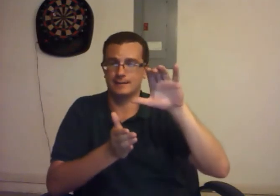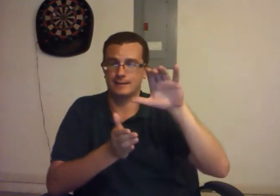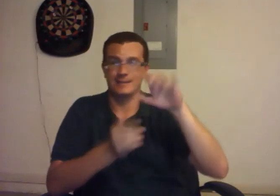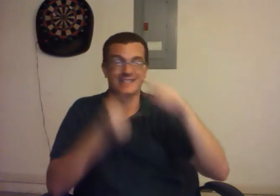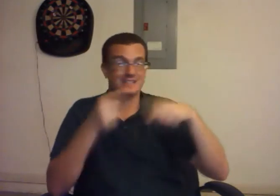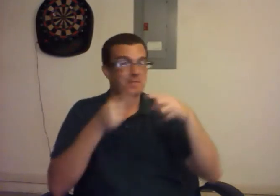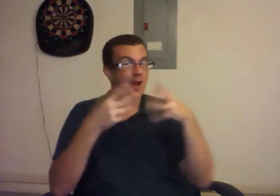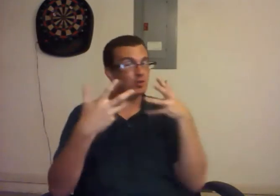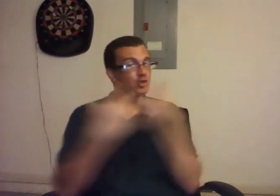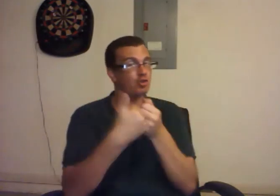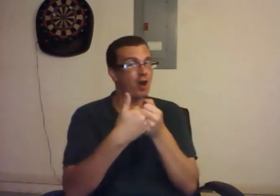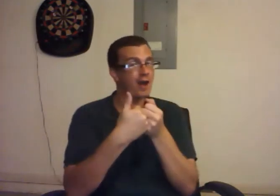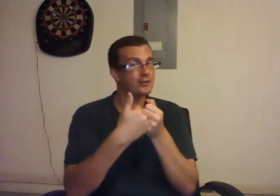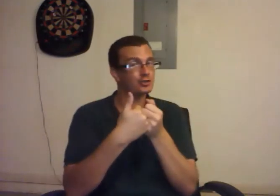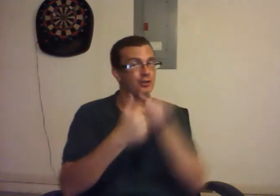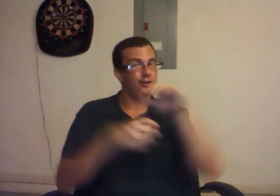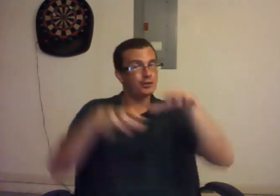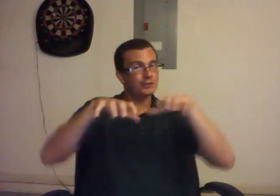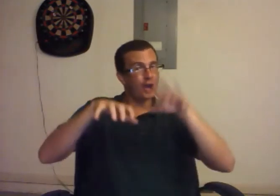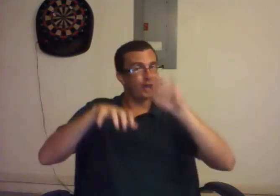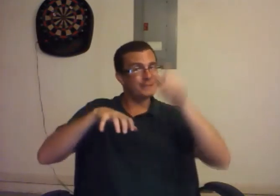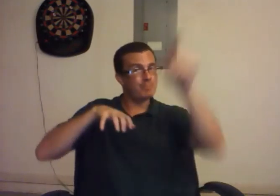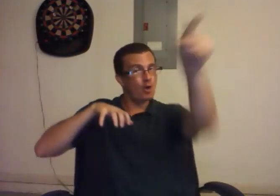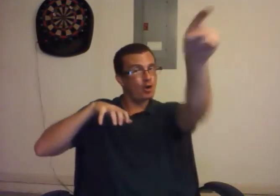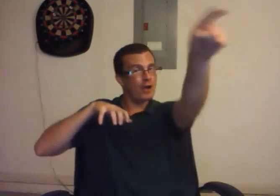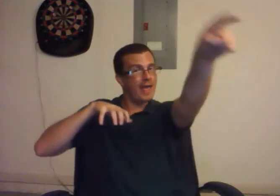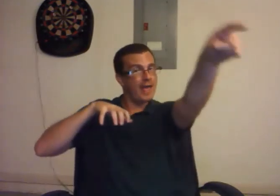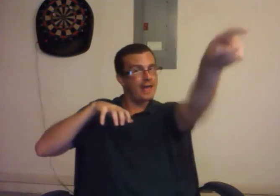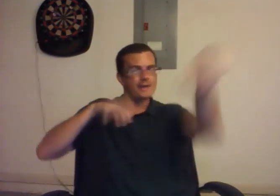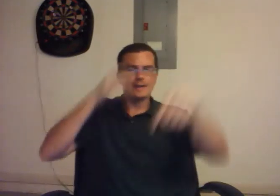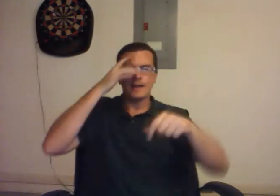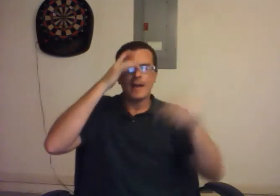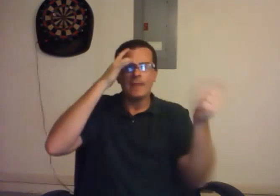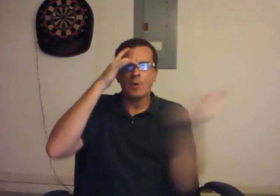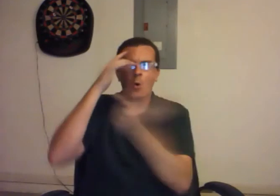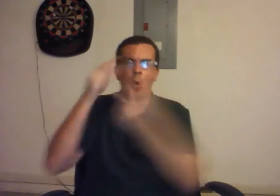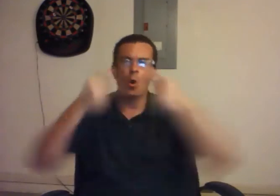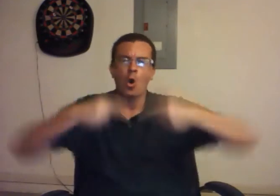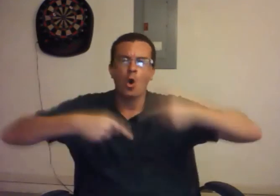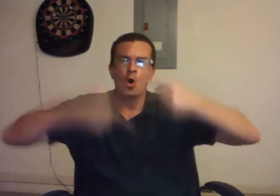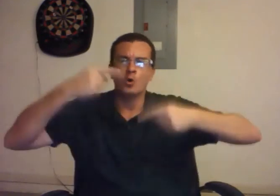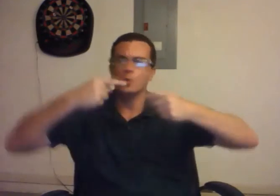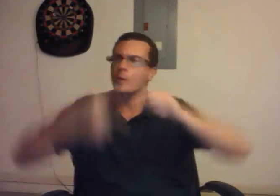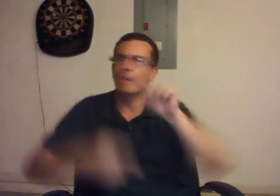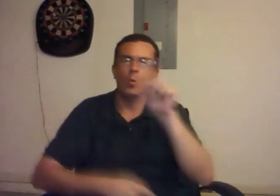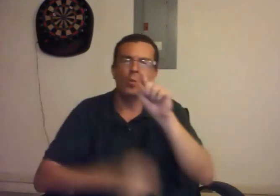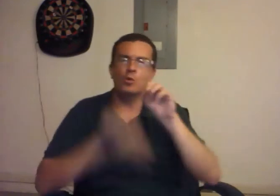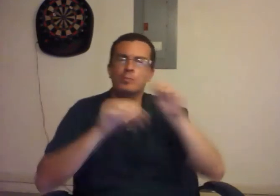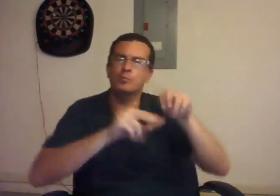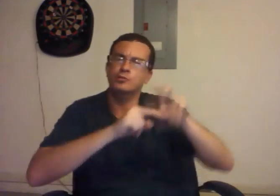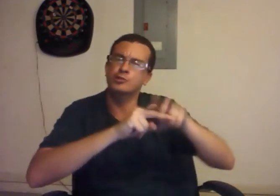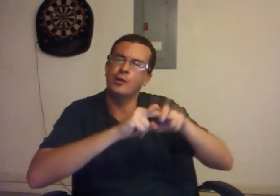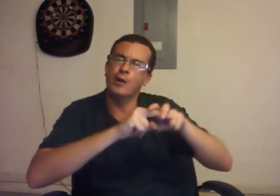It's about to crash. The Iceberg is directly a few miles ahead. They're all arguing about where to put the chairs.